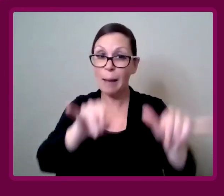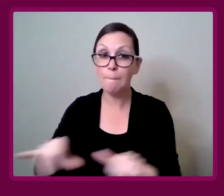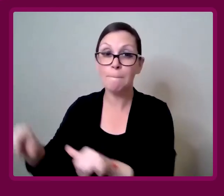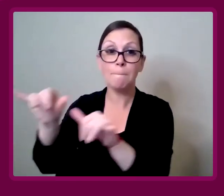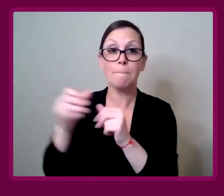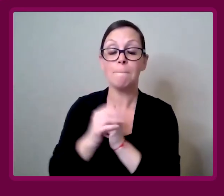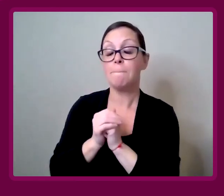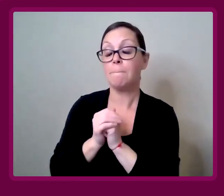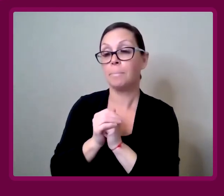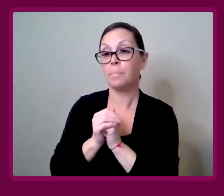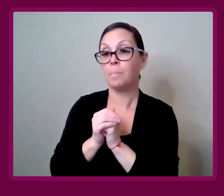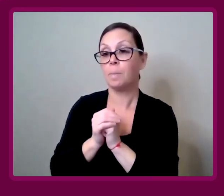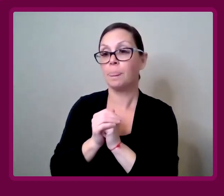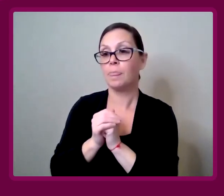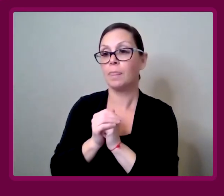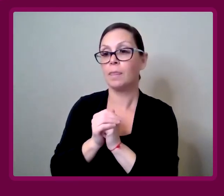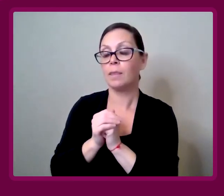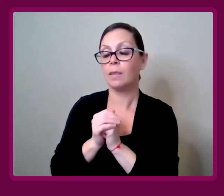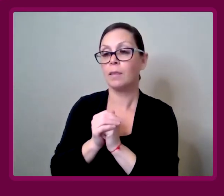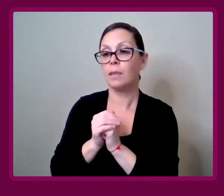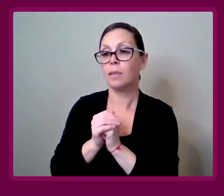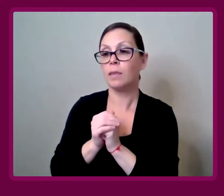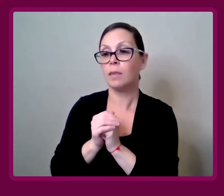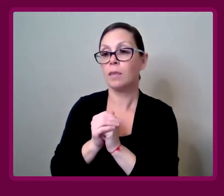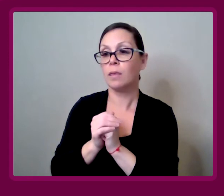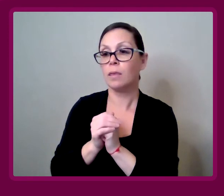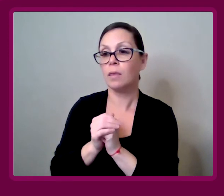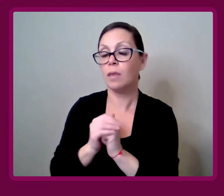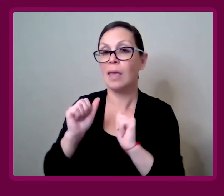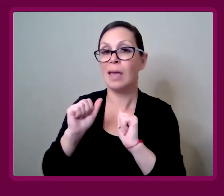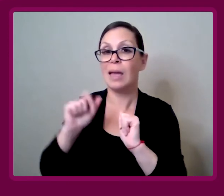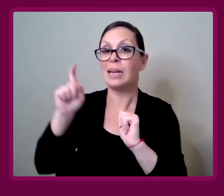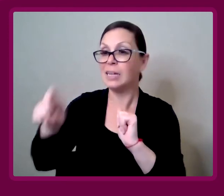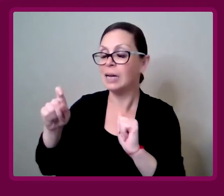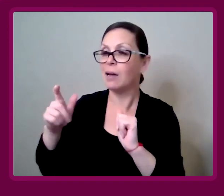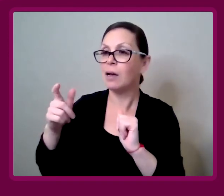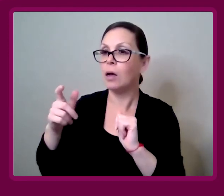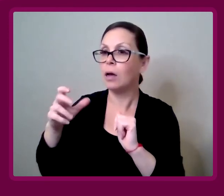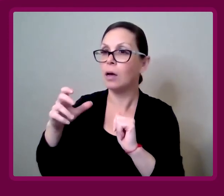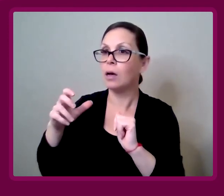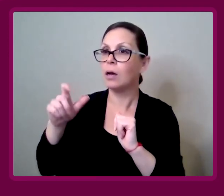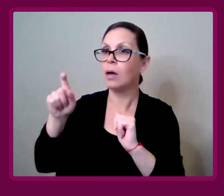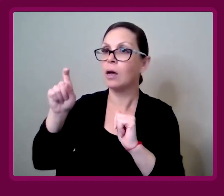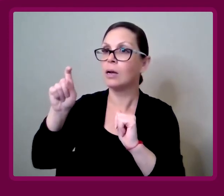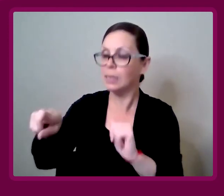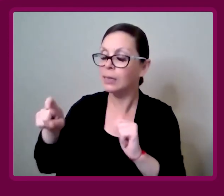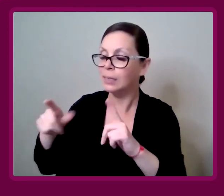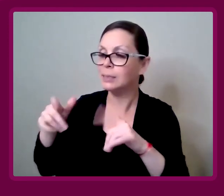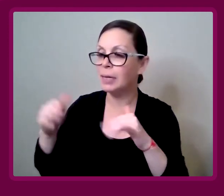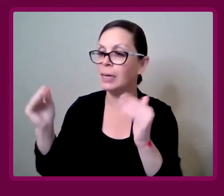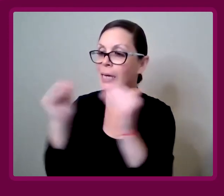I say, everyone else living in homes that might not be perfect for them.